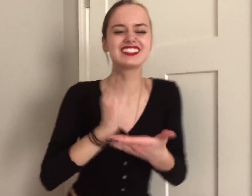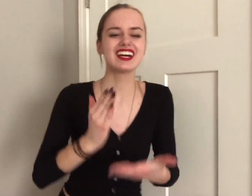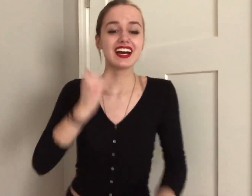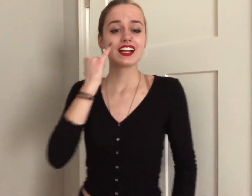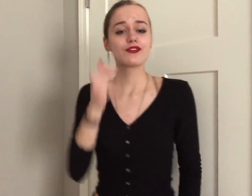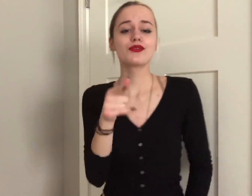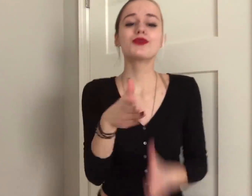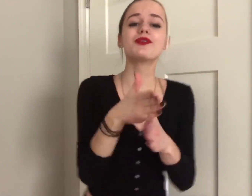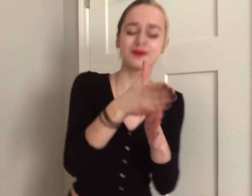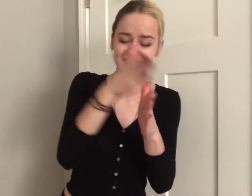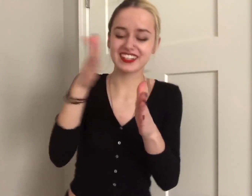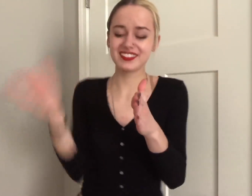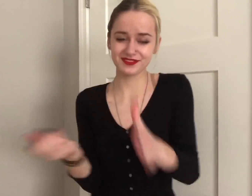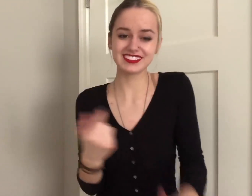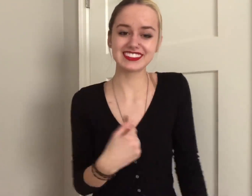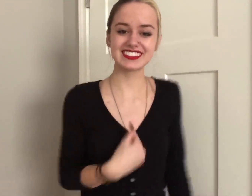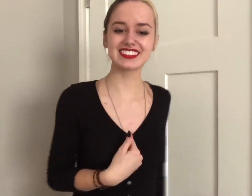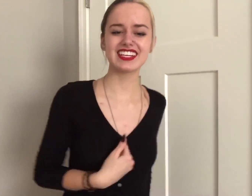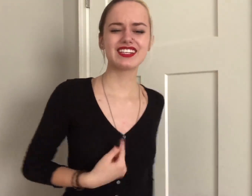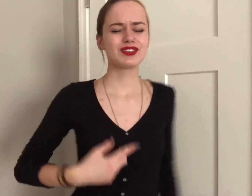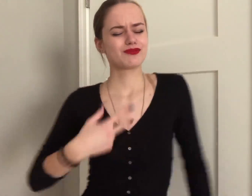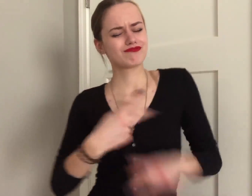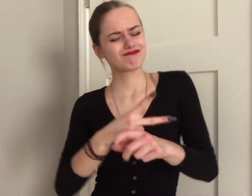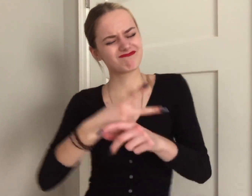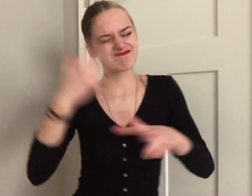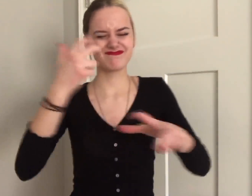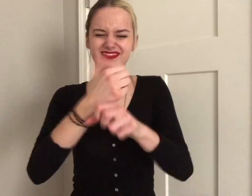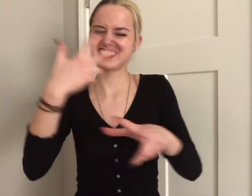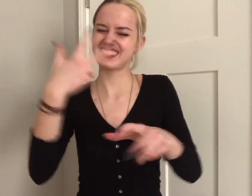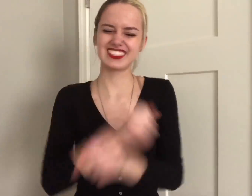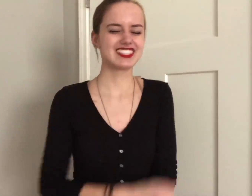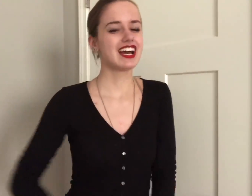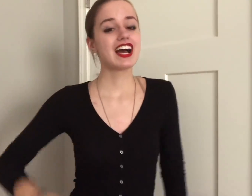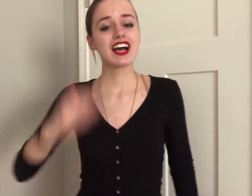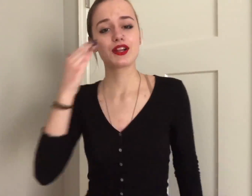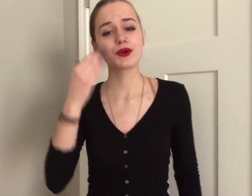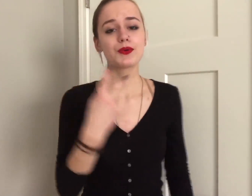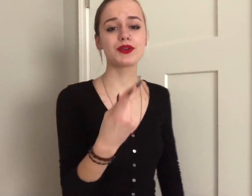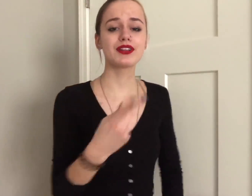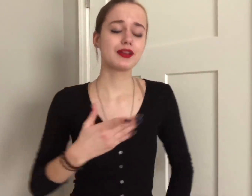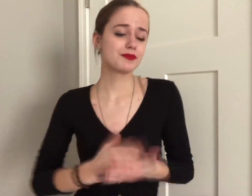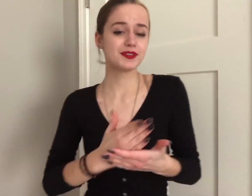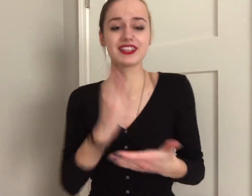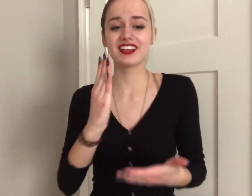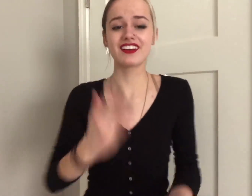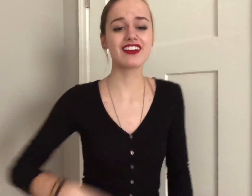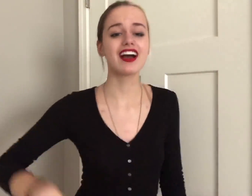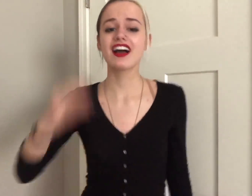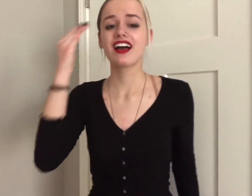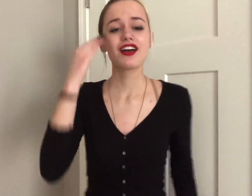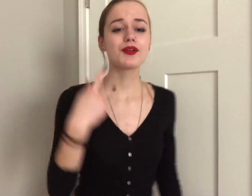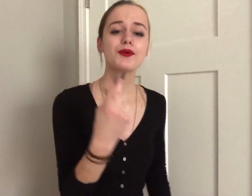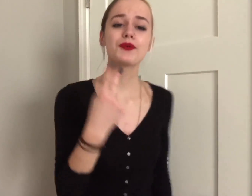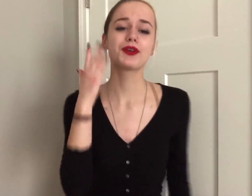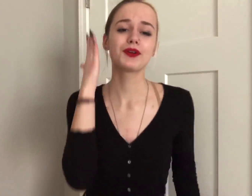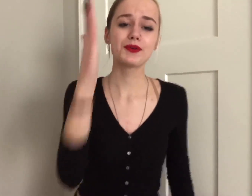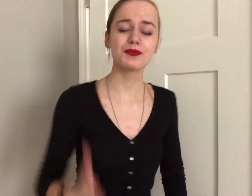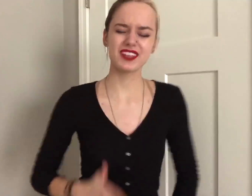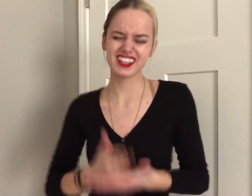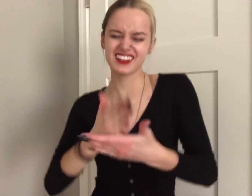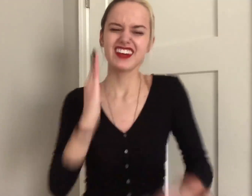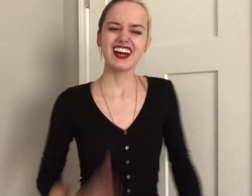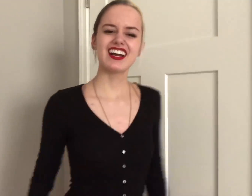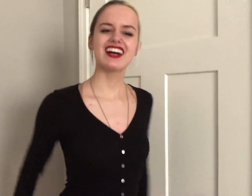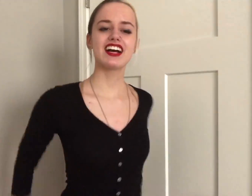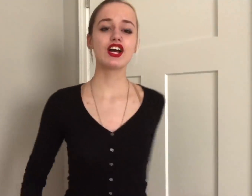if you were by my side, stumbled in the dark, i know we'd be alright, we would be alright